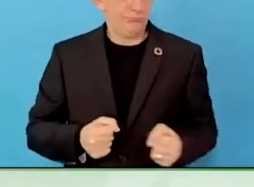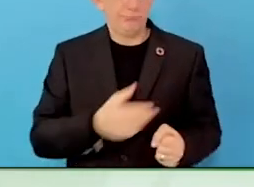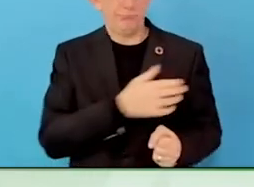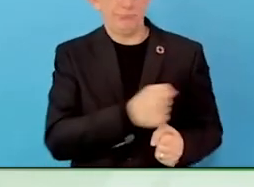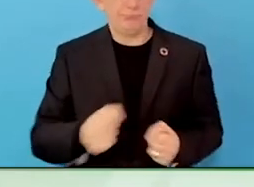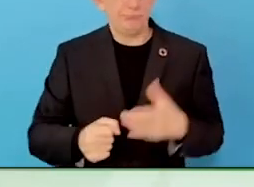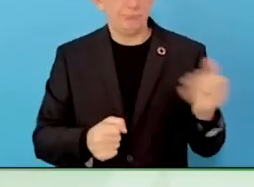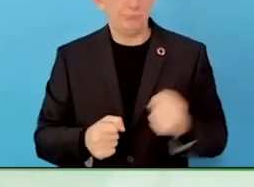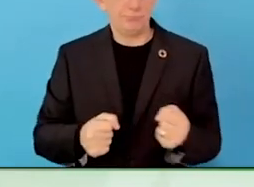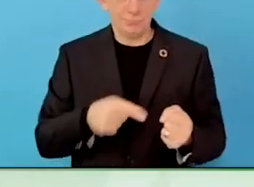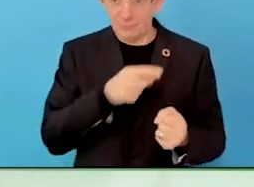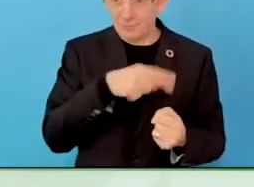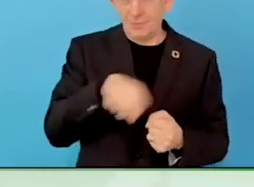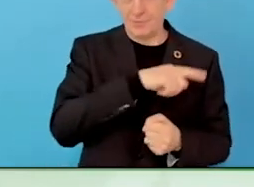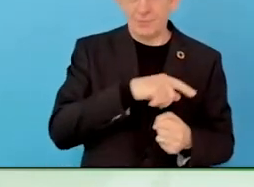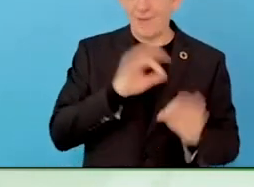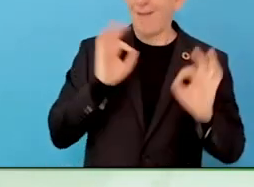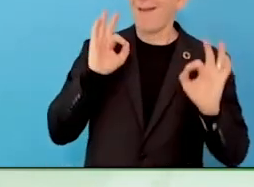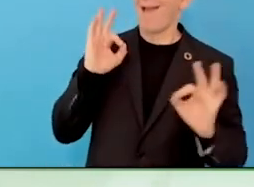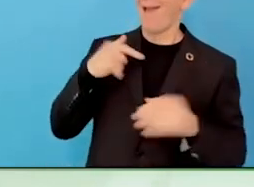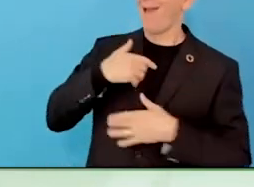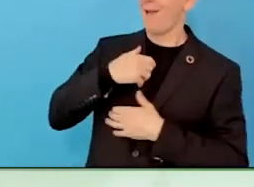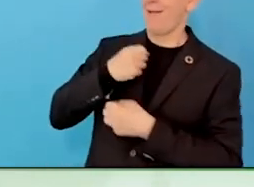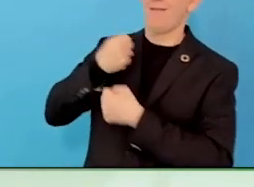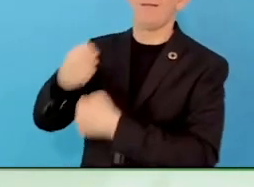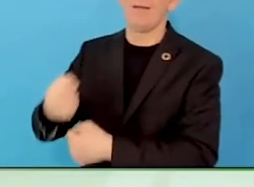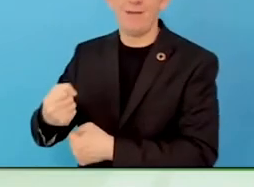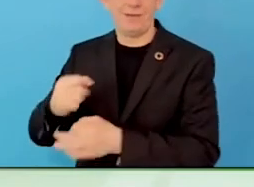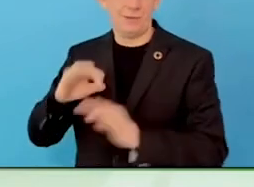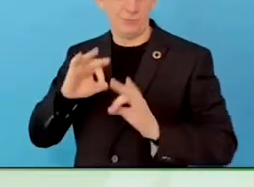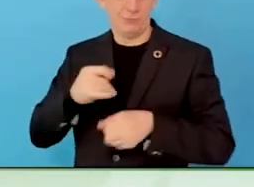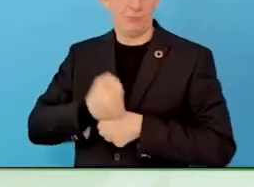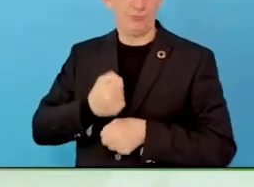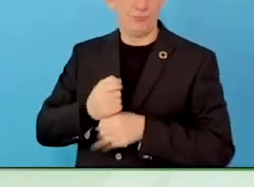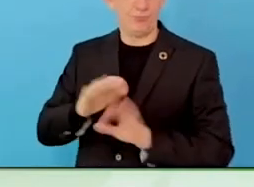For us, it means to start working with a diagnosis of the company, to